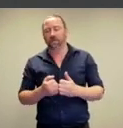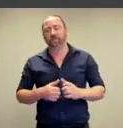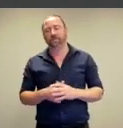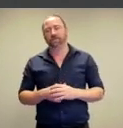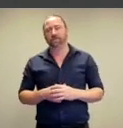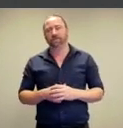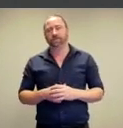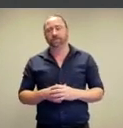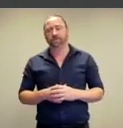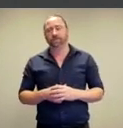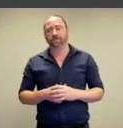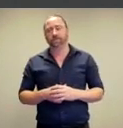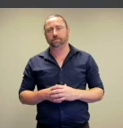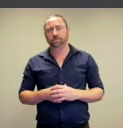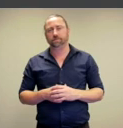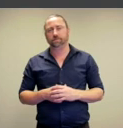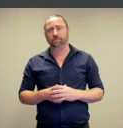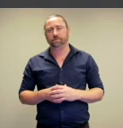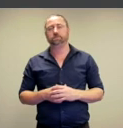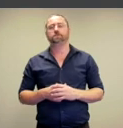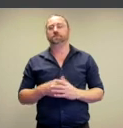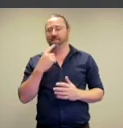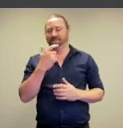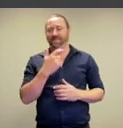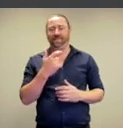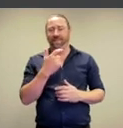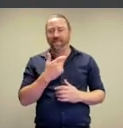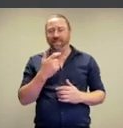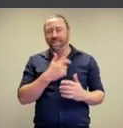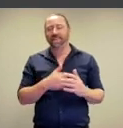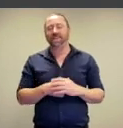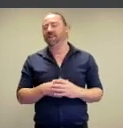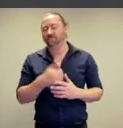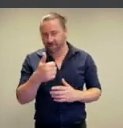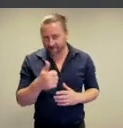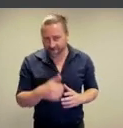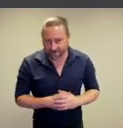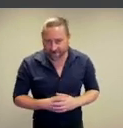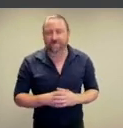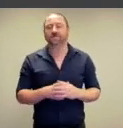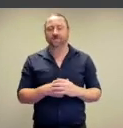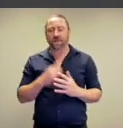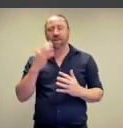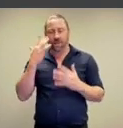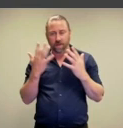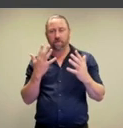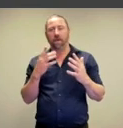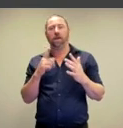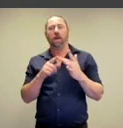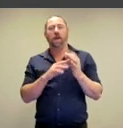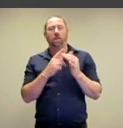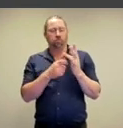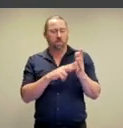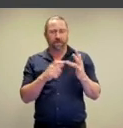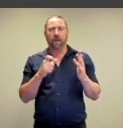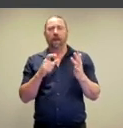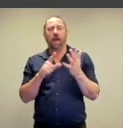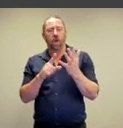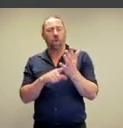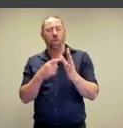and comments.